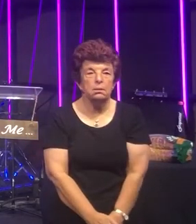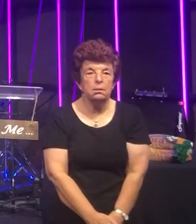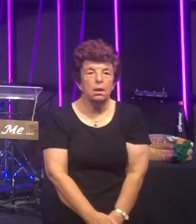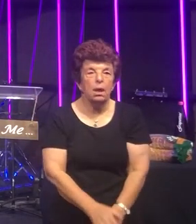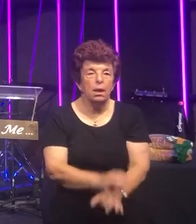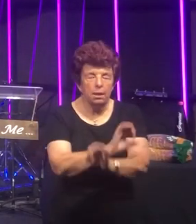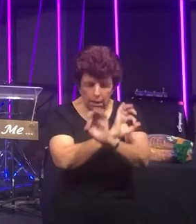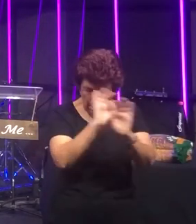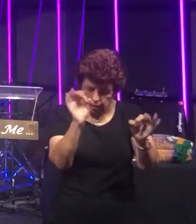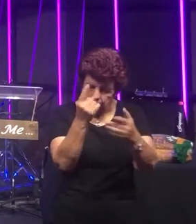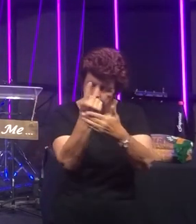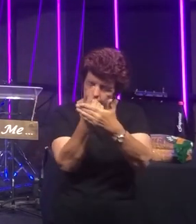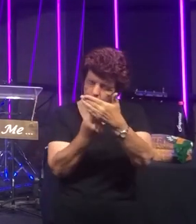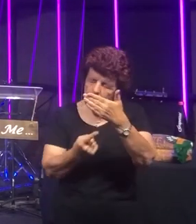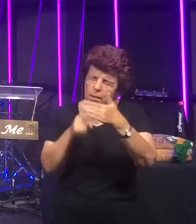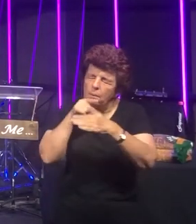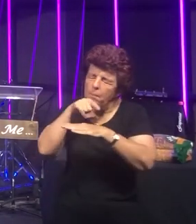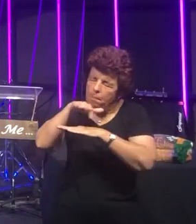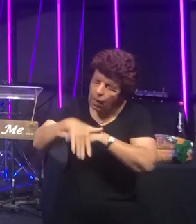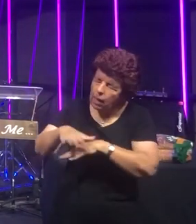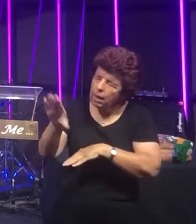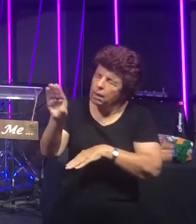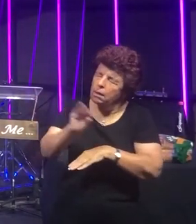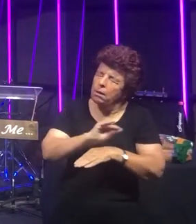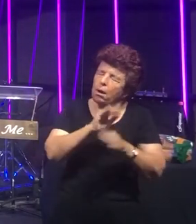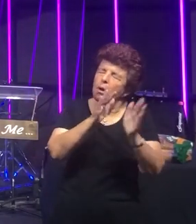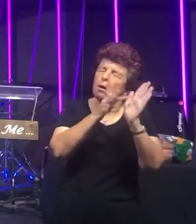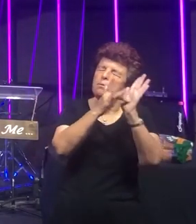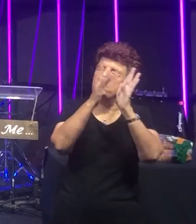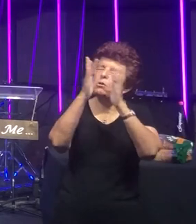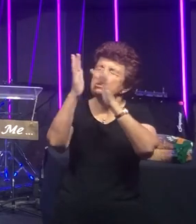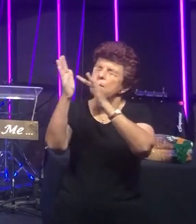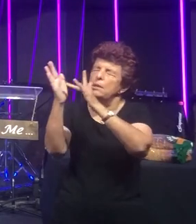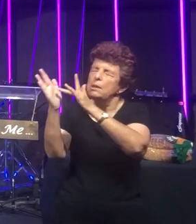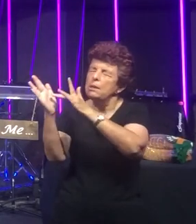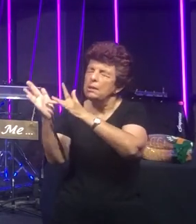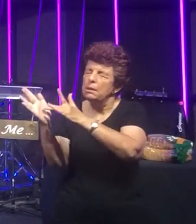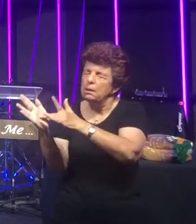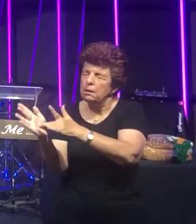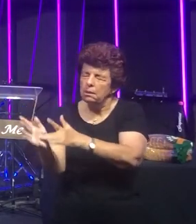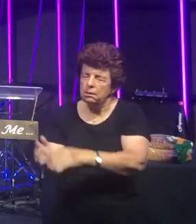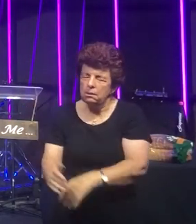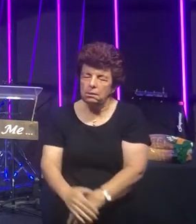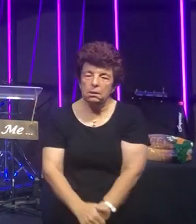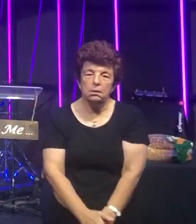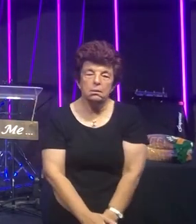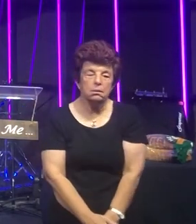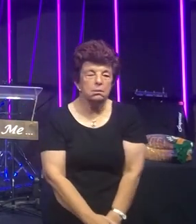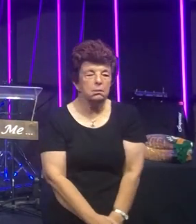Nothing but the blood of Jesus